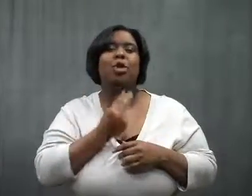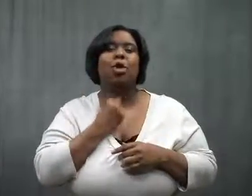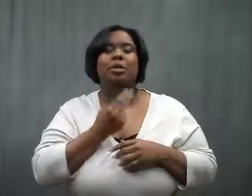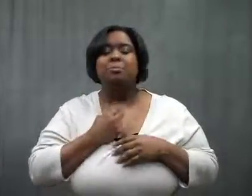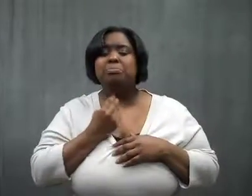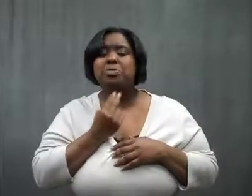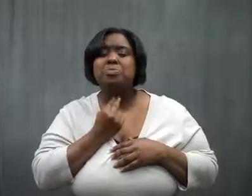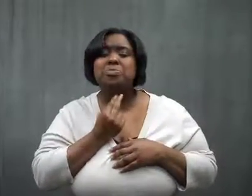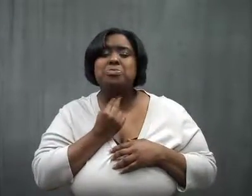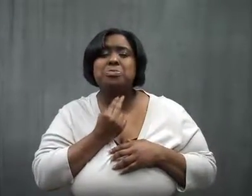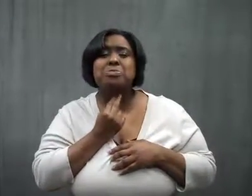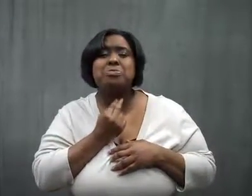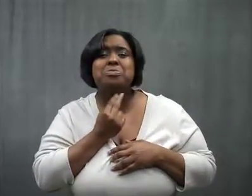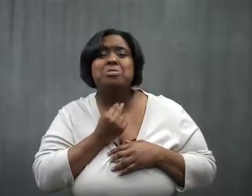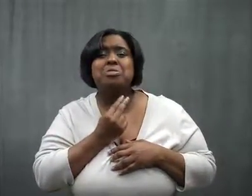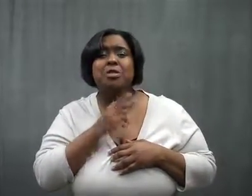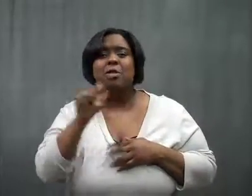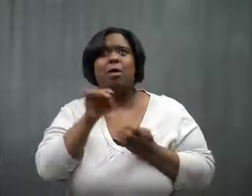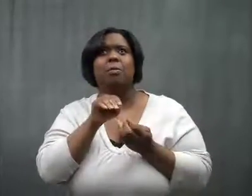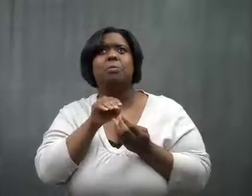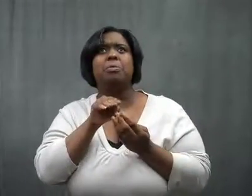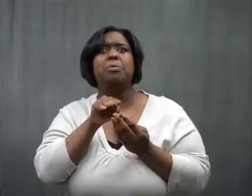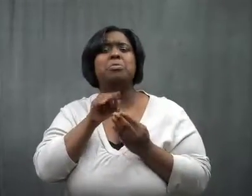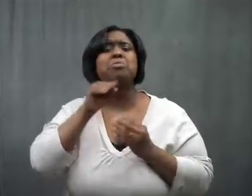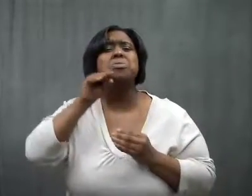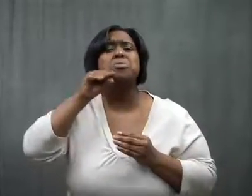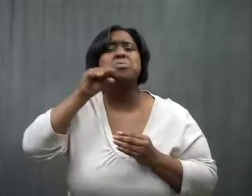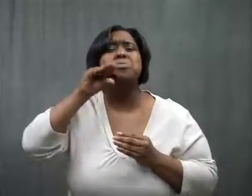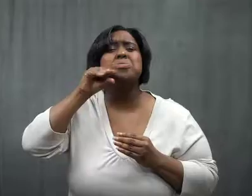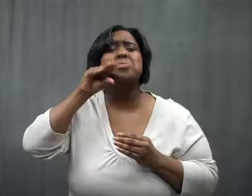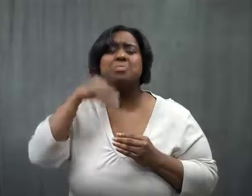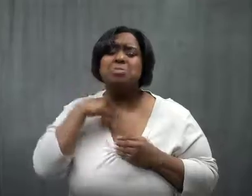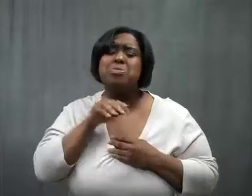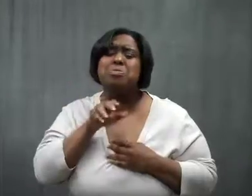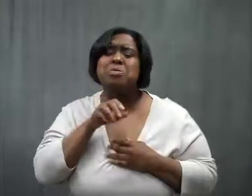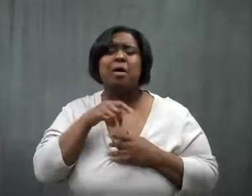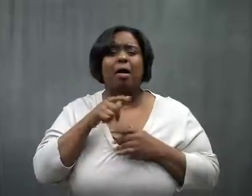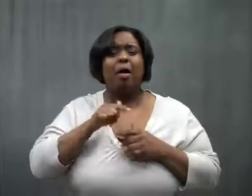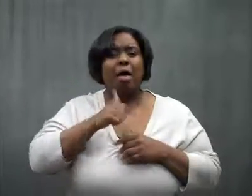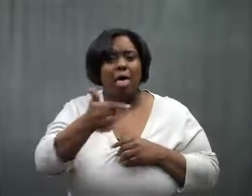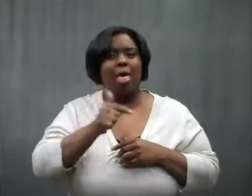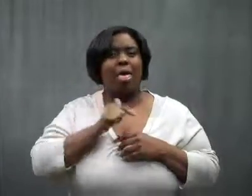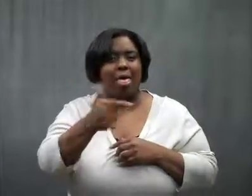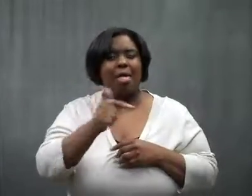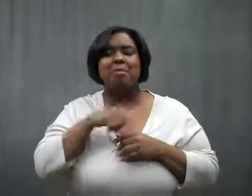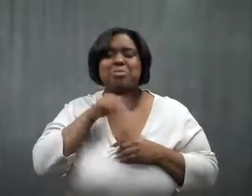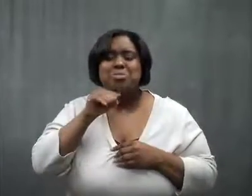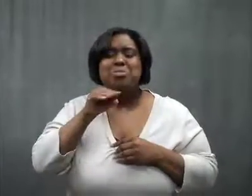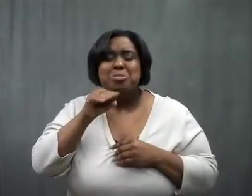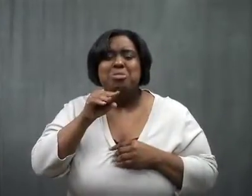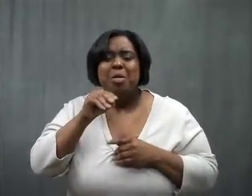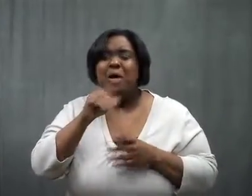I wimpered at it in a little voice. He wimpered back at me. We did this back and forth.